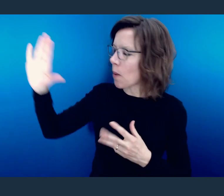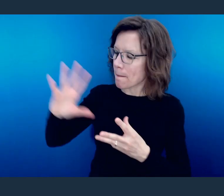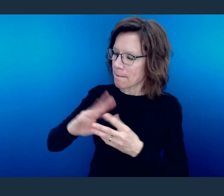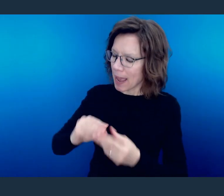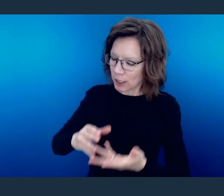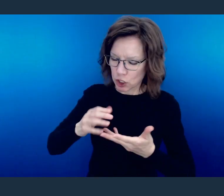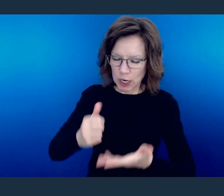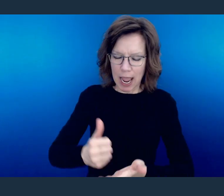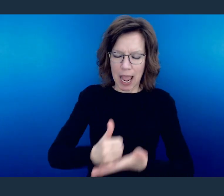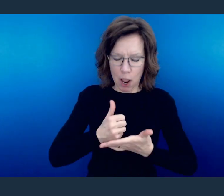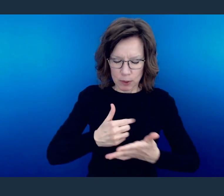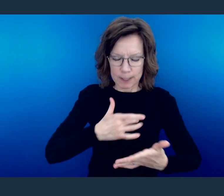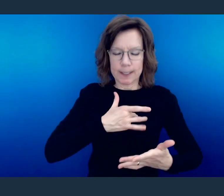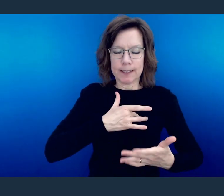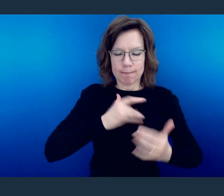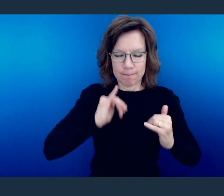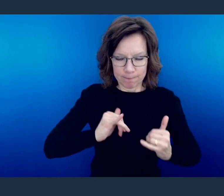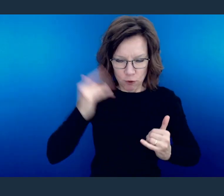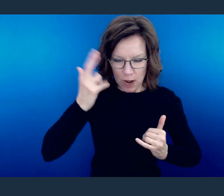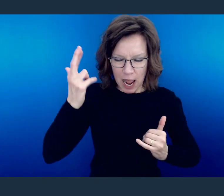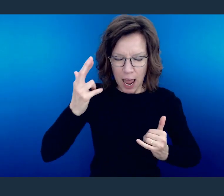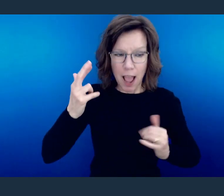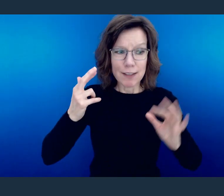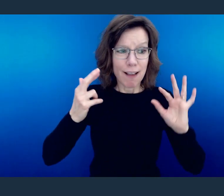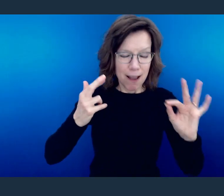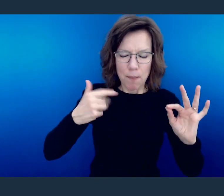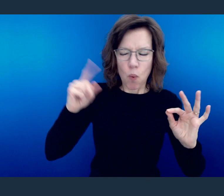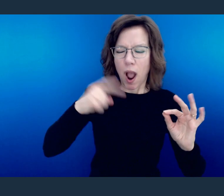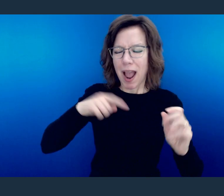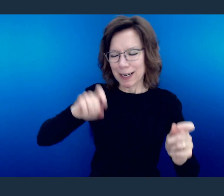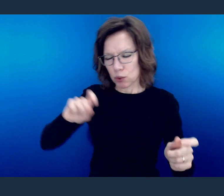Lord, I pray for the individuals who decide to follow You today.